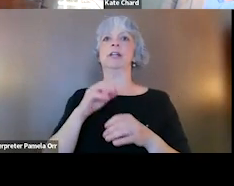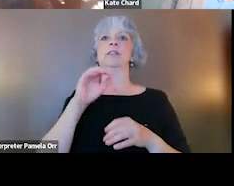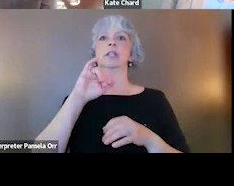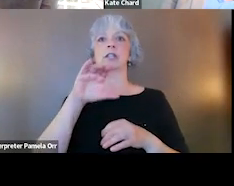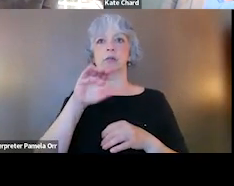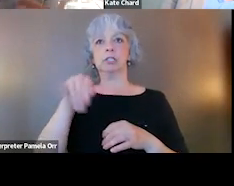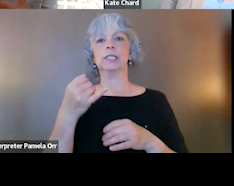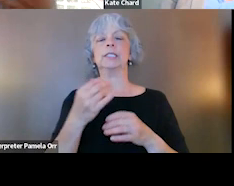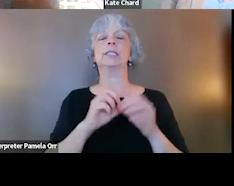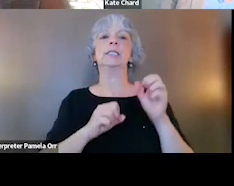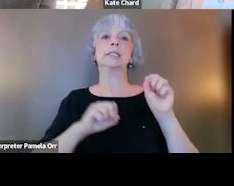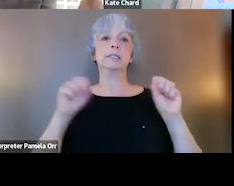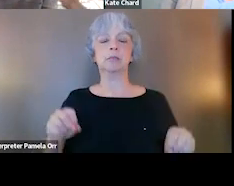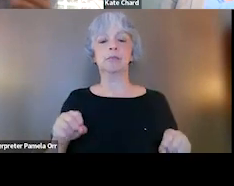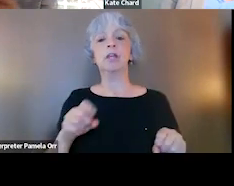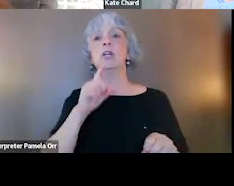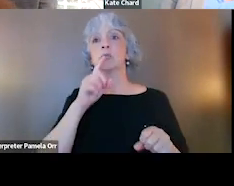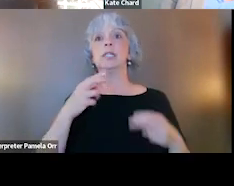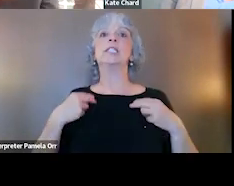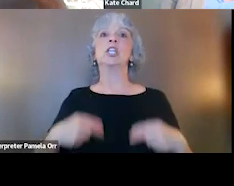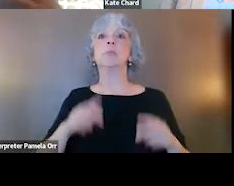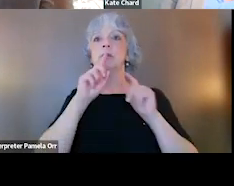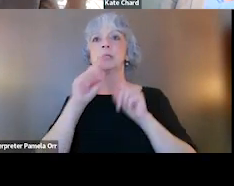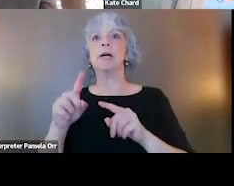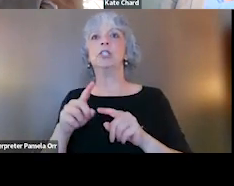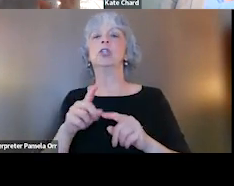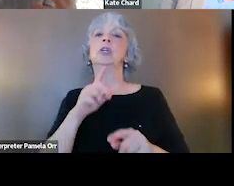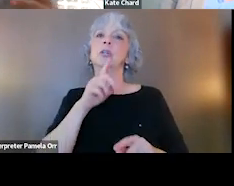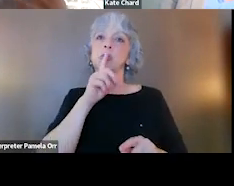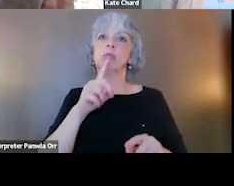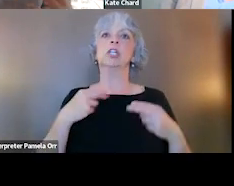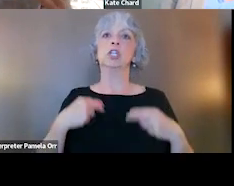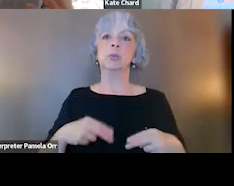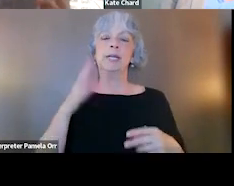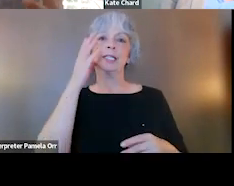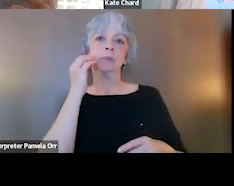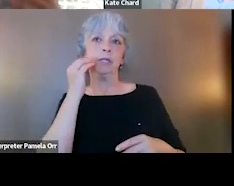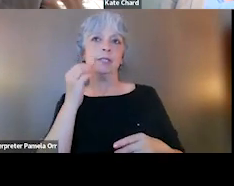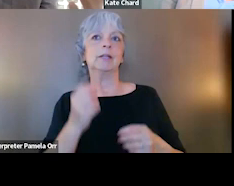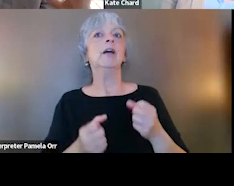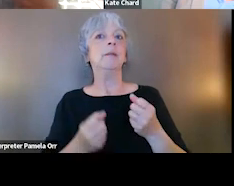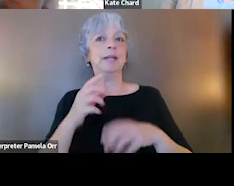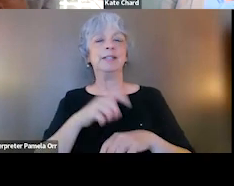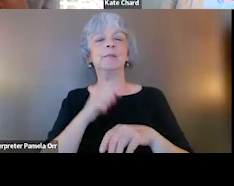it's a human response to a very human experience. And I know a lot of us work in systems that often don't feel too humanizing and it's really our job,